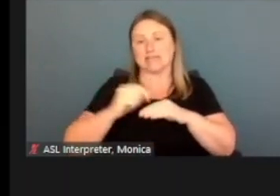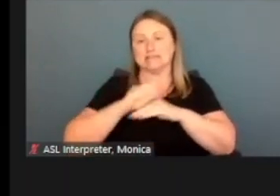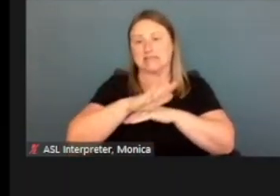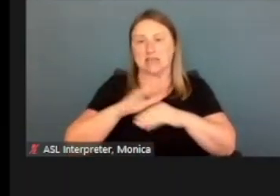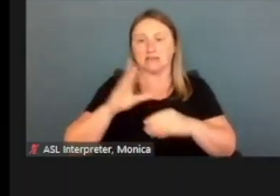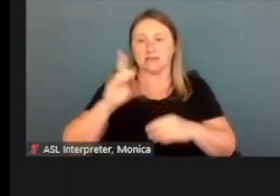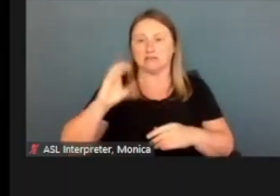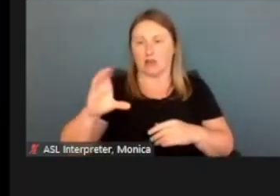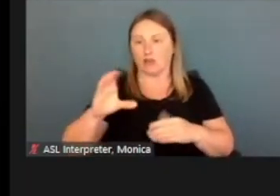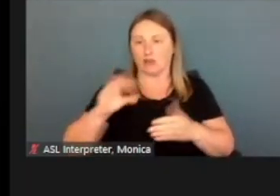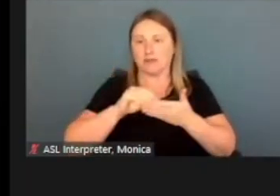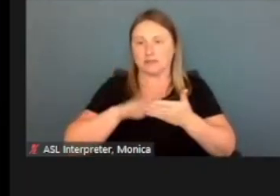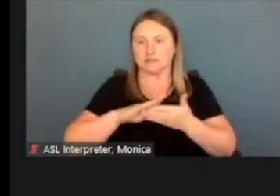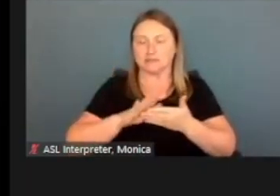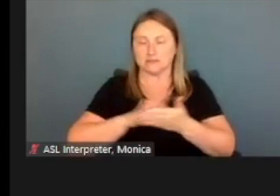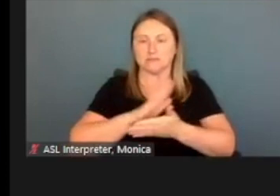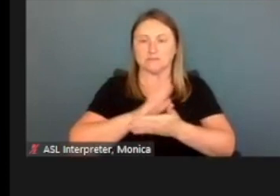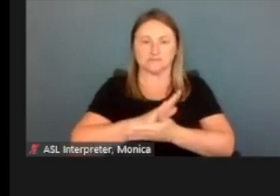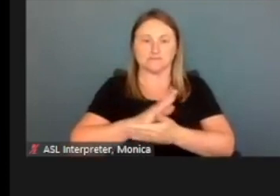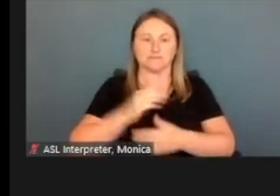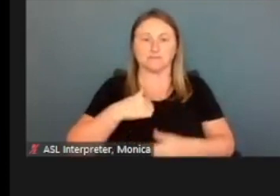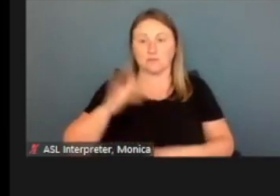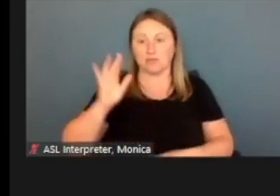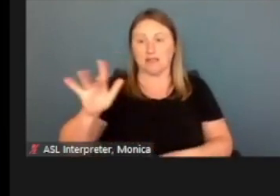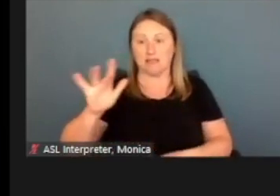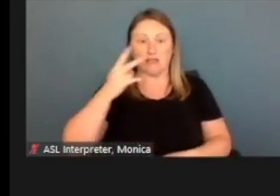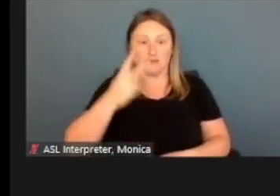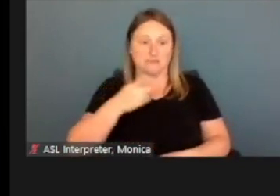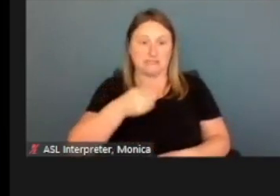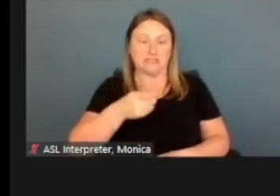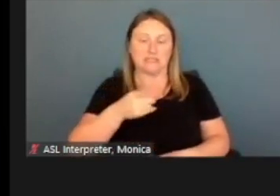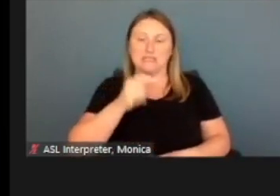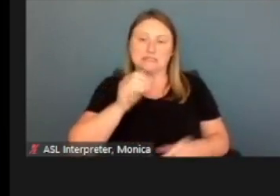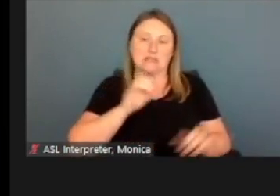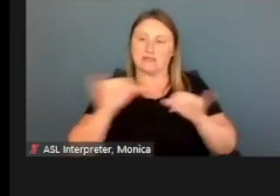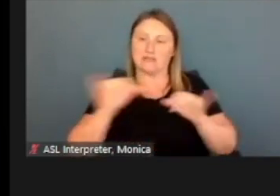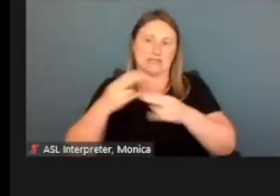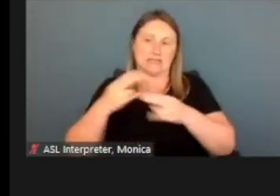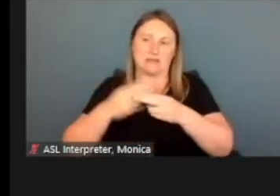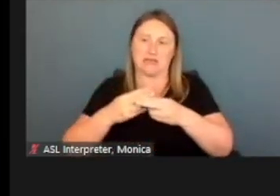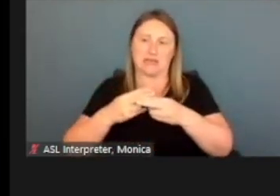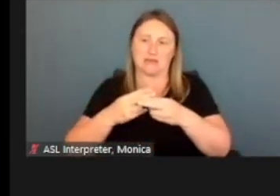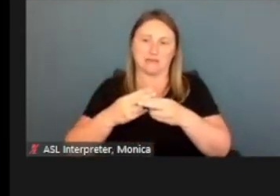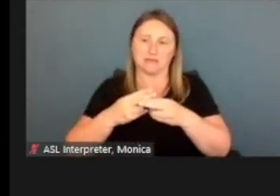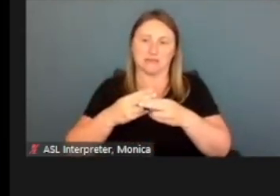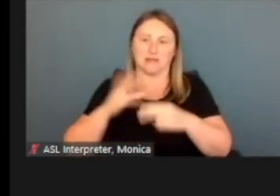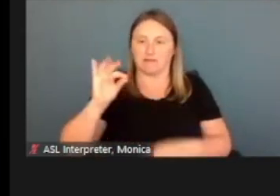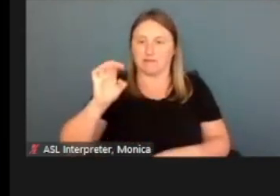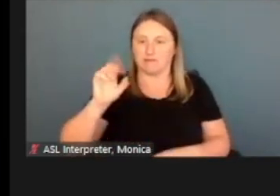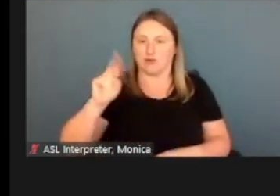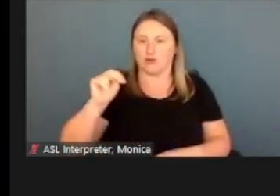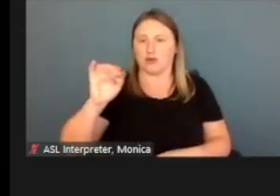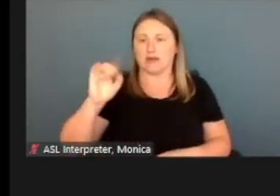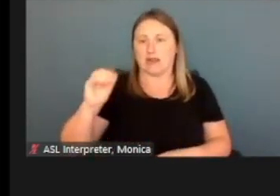I click here and I can see, and again this isn't the same names that we had for Fernando and Jessie.